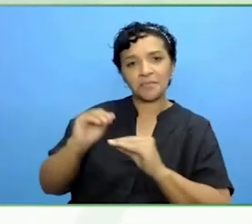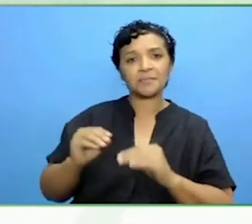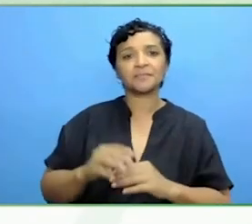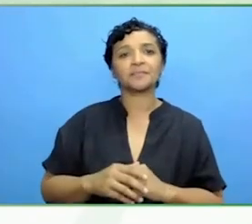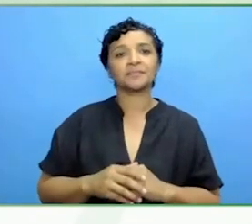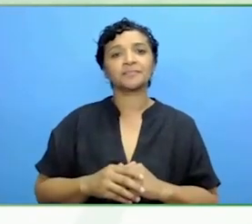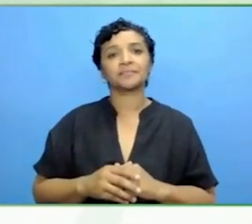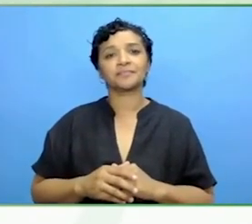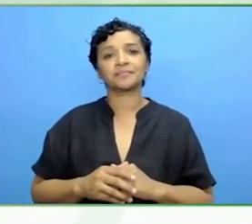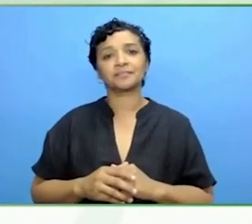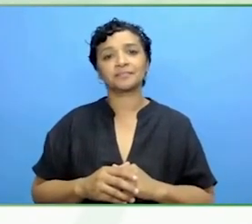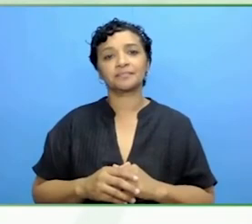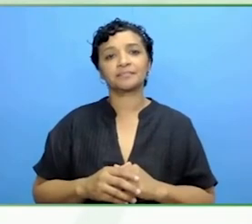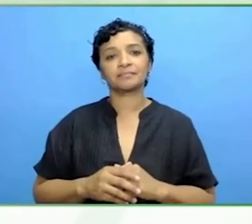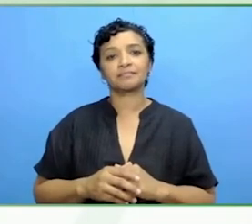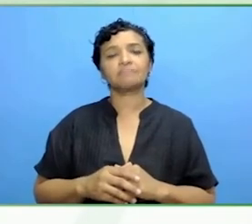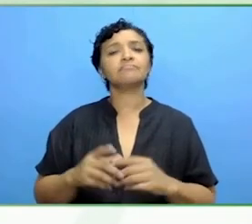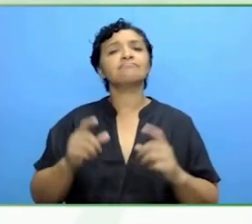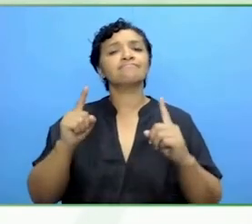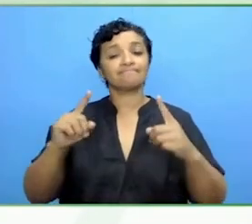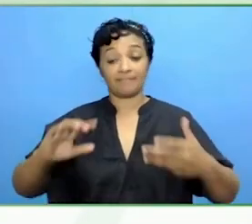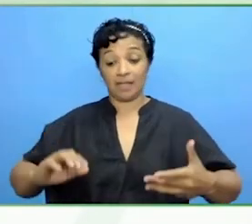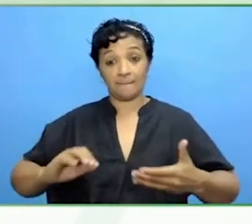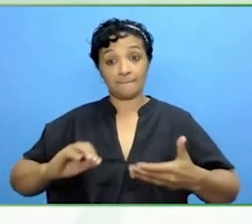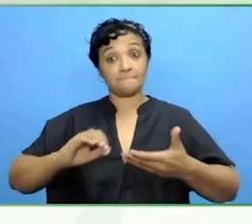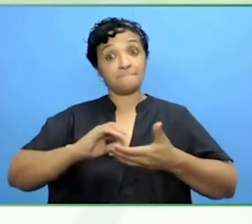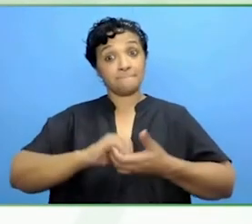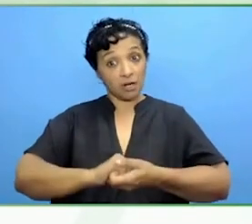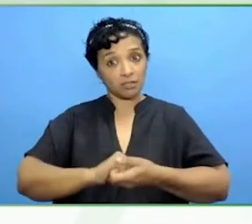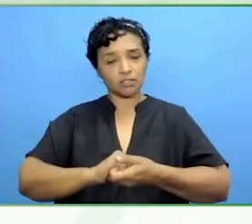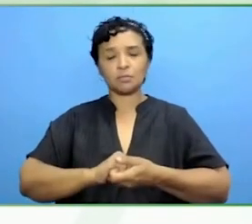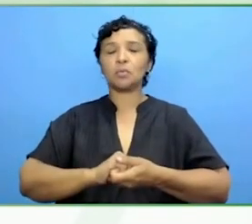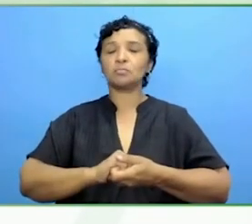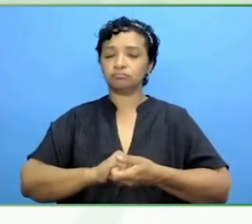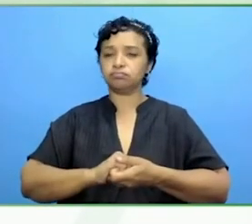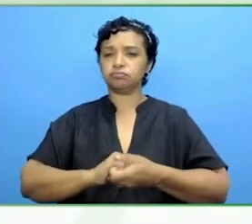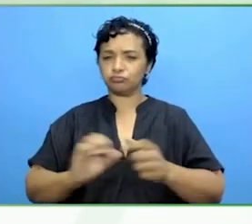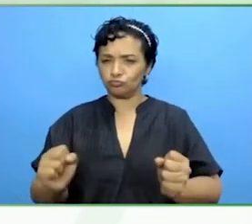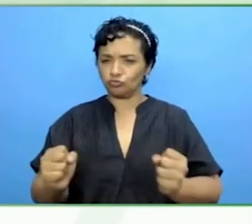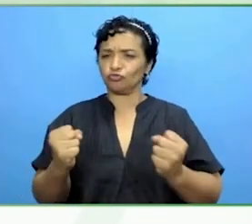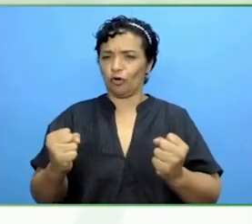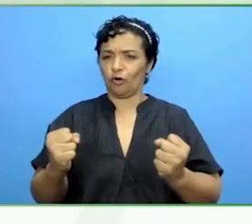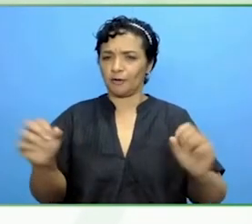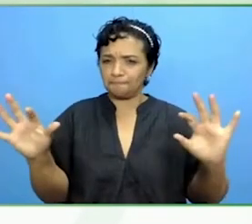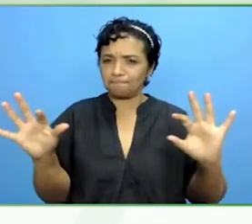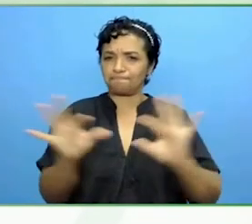We have a strong partnership. We have got a strong partnership and that leads to trust.